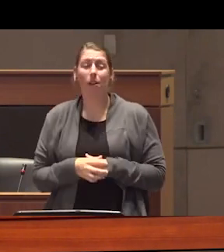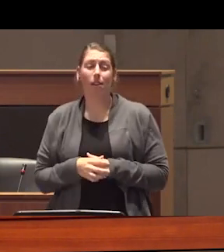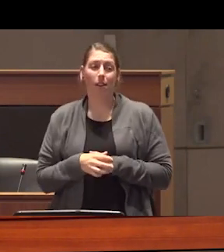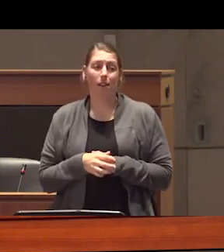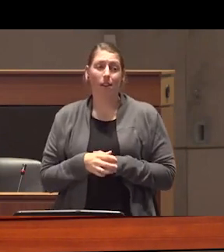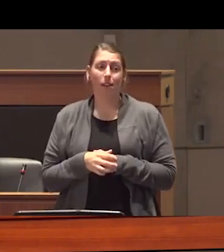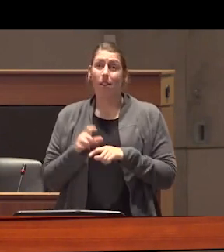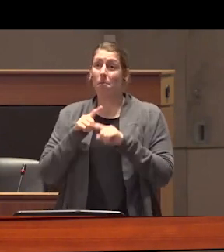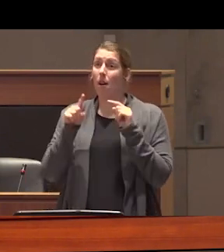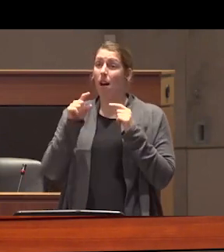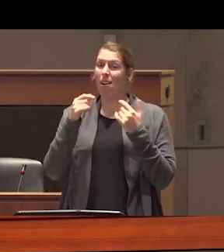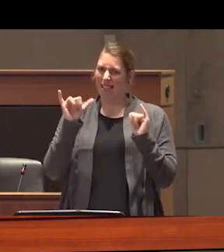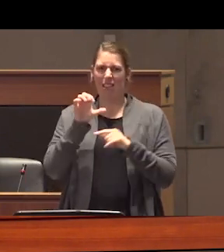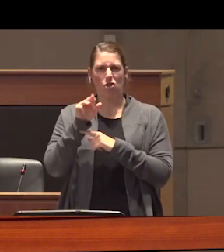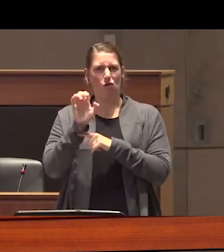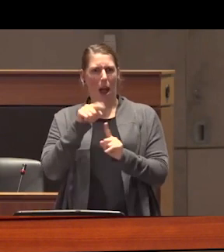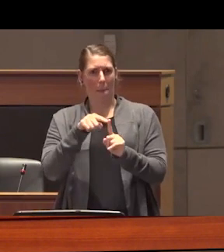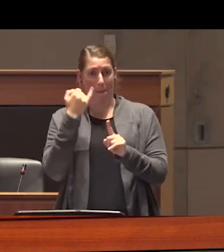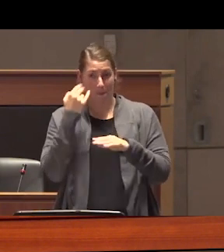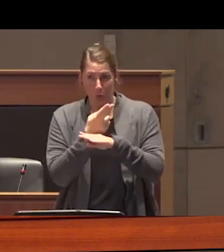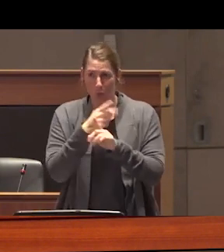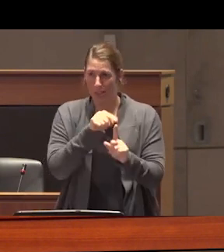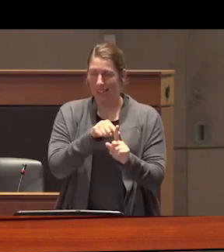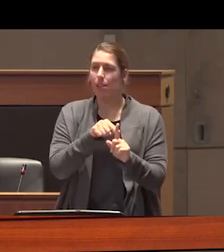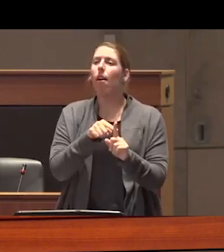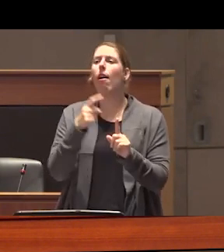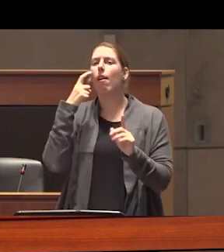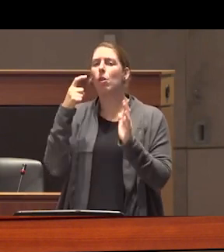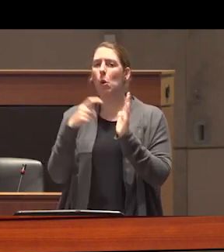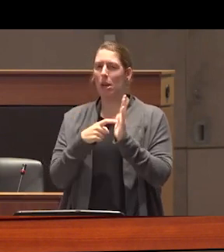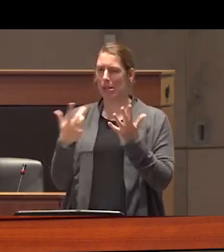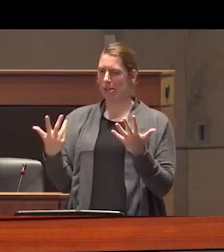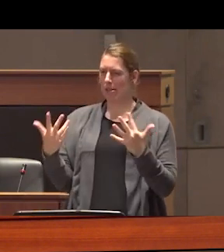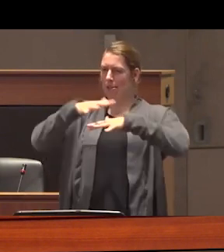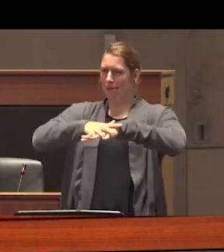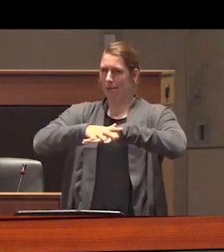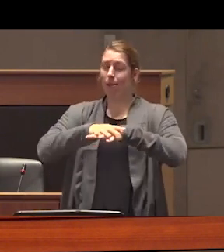left criminalization behind instead we have seen a conjoining or a twinning of criminal and medical